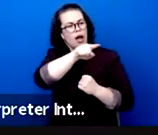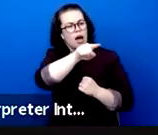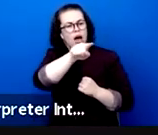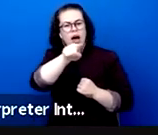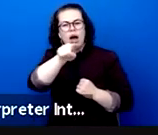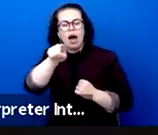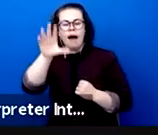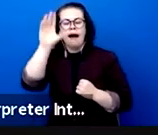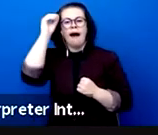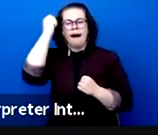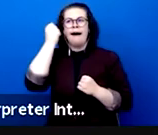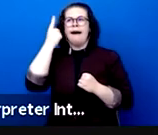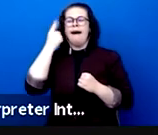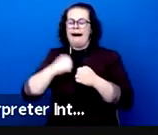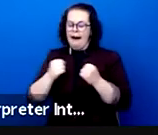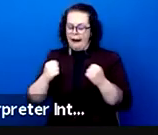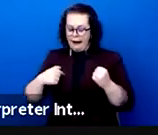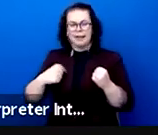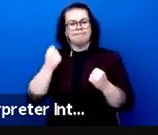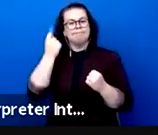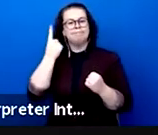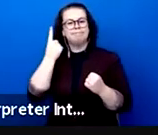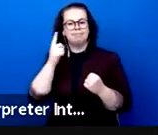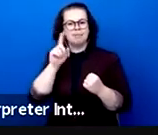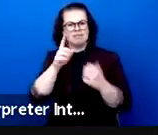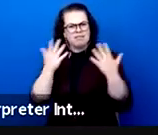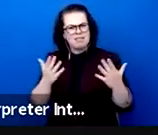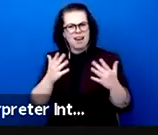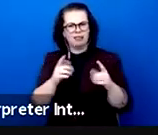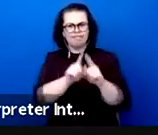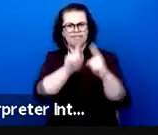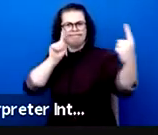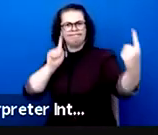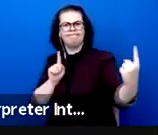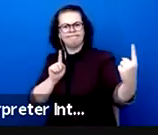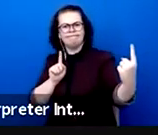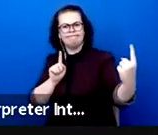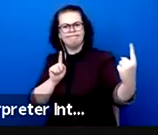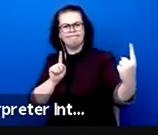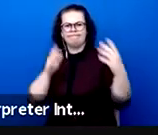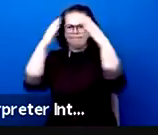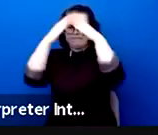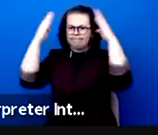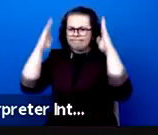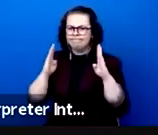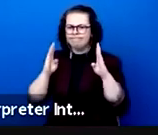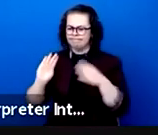distance from each other, this is the feeling of danger that is induced by the presence of one's